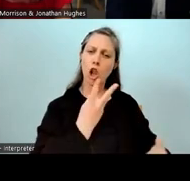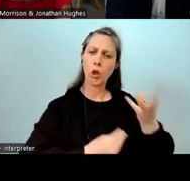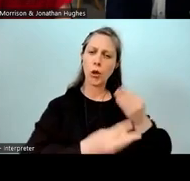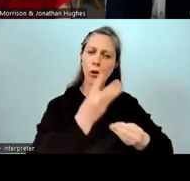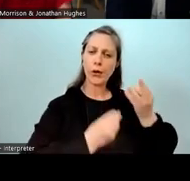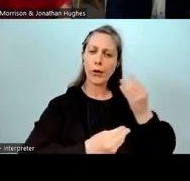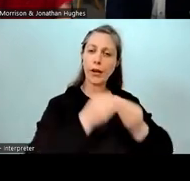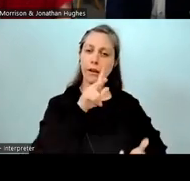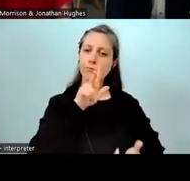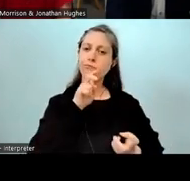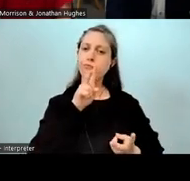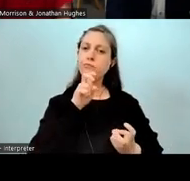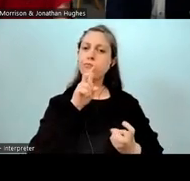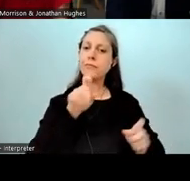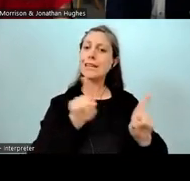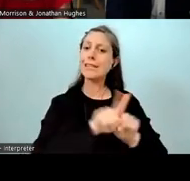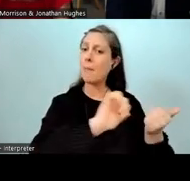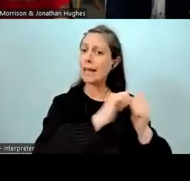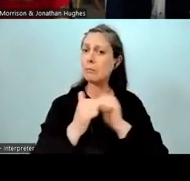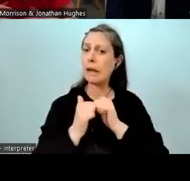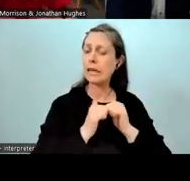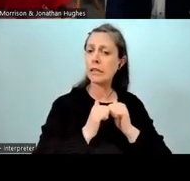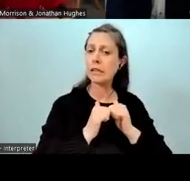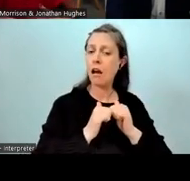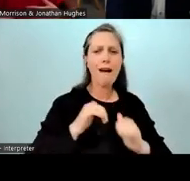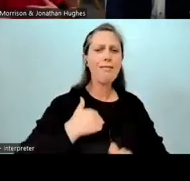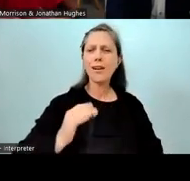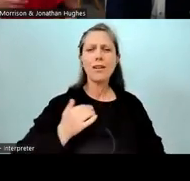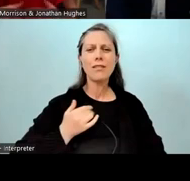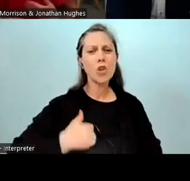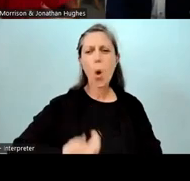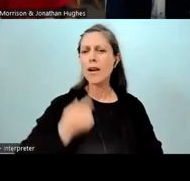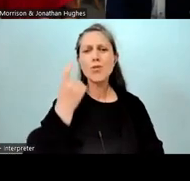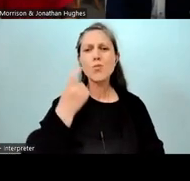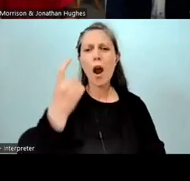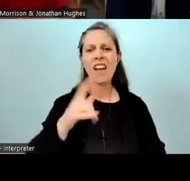is the same as their peers. They don't need to worry about having a deficit,